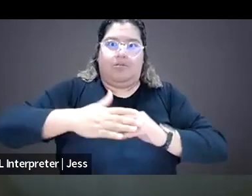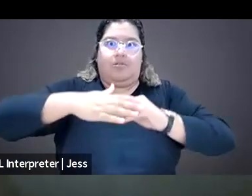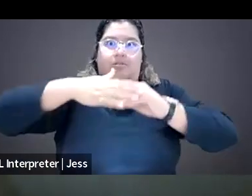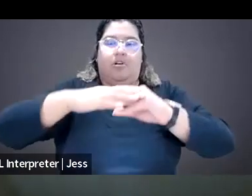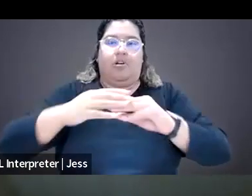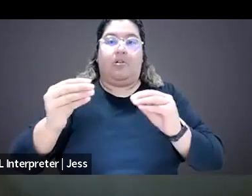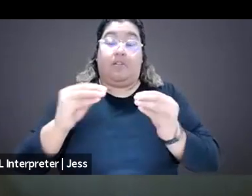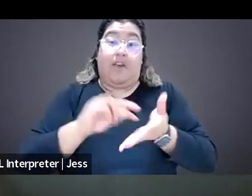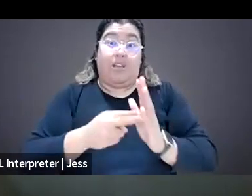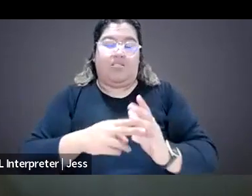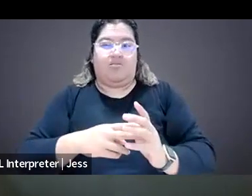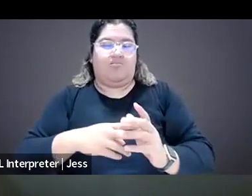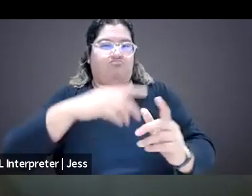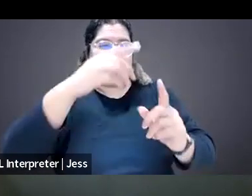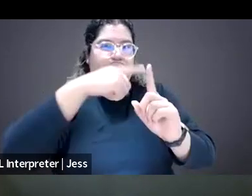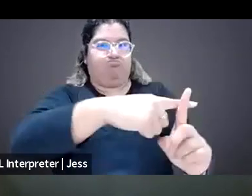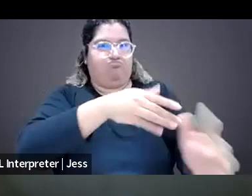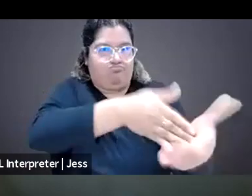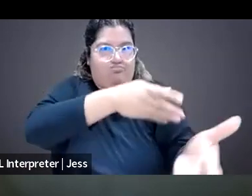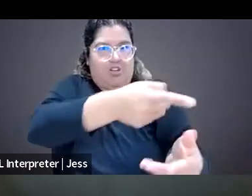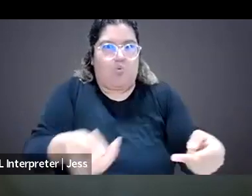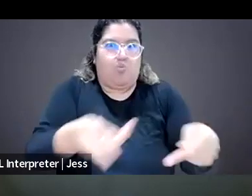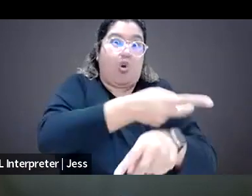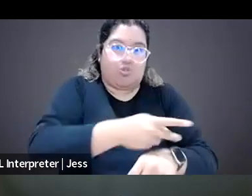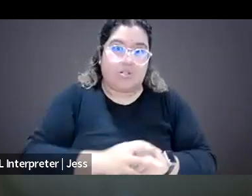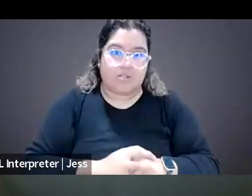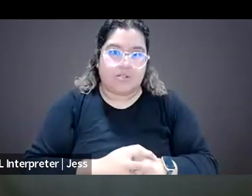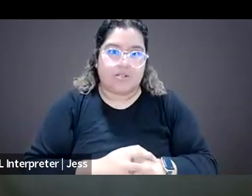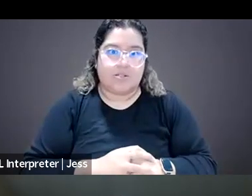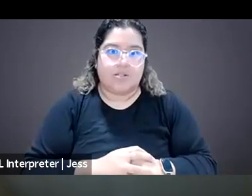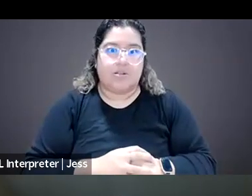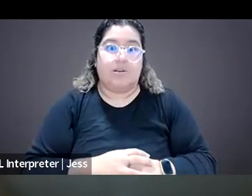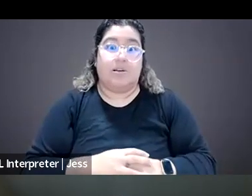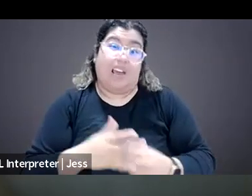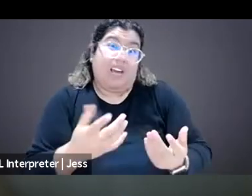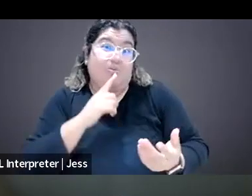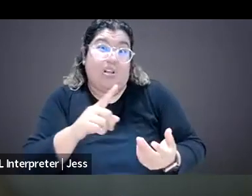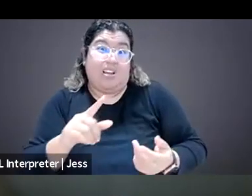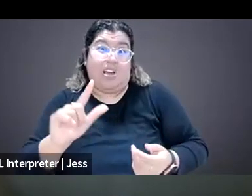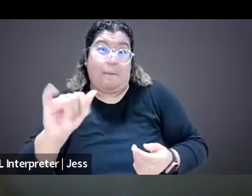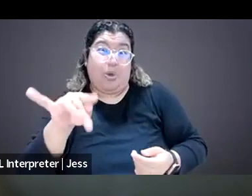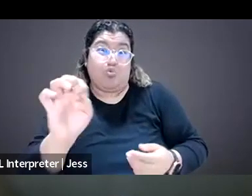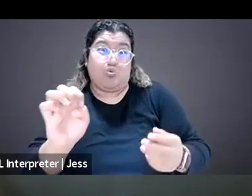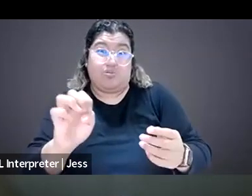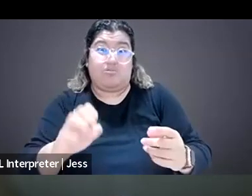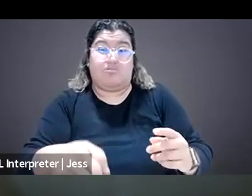when it comes to online abuse. And I think it's very important to say it for what it is that it's not necessarily